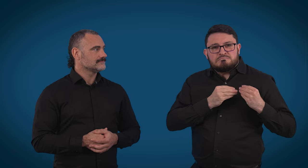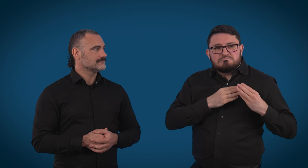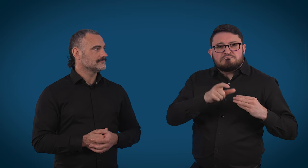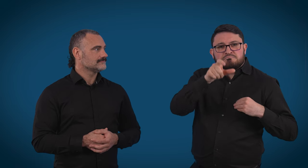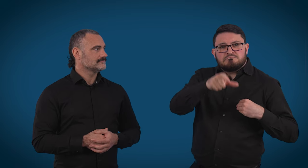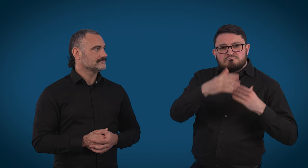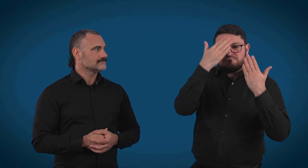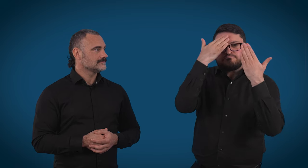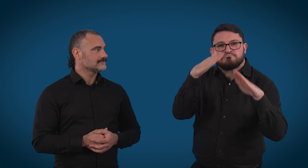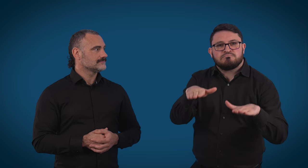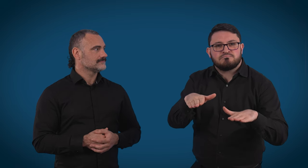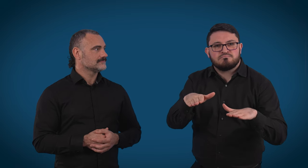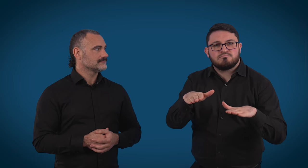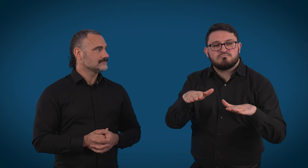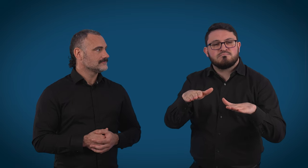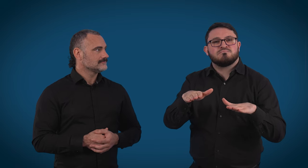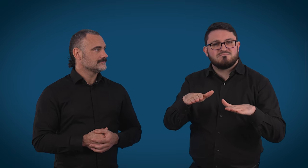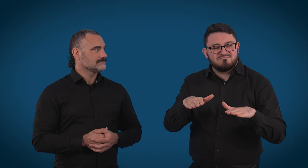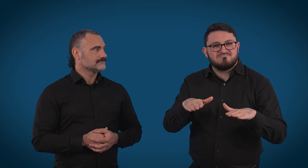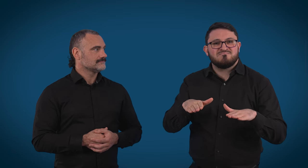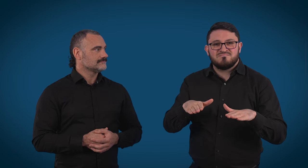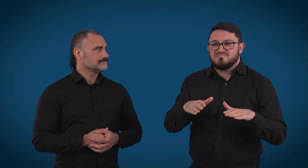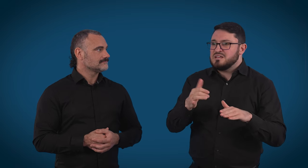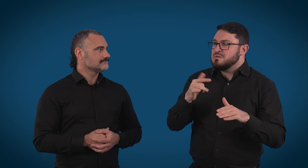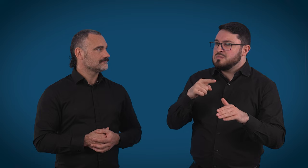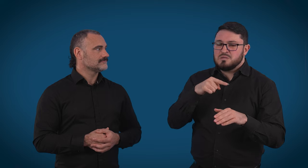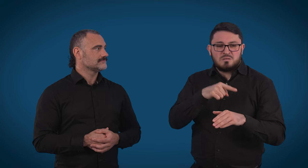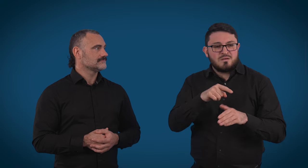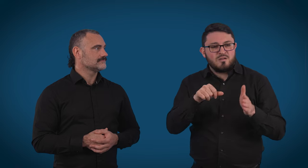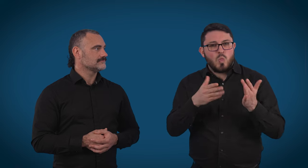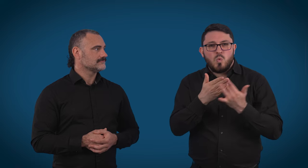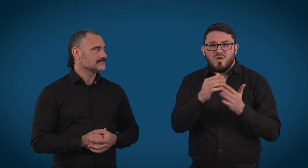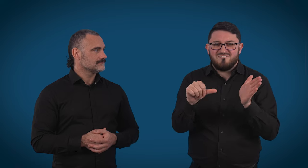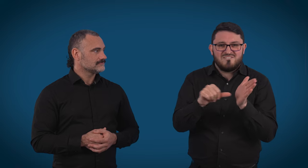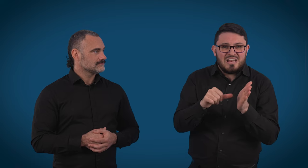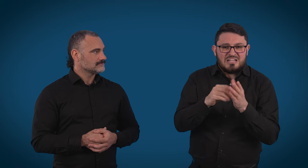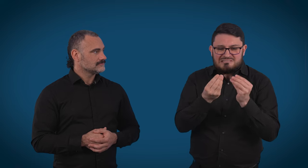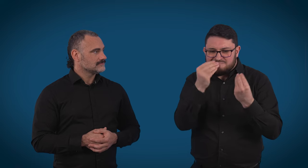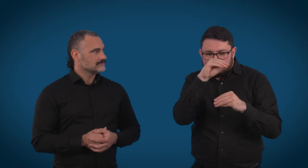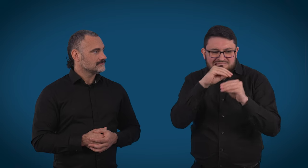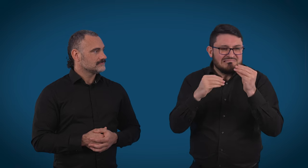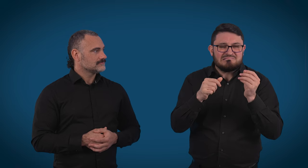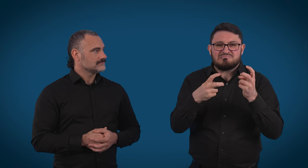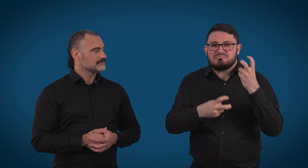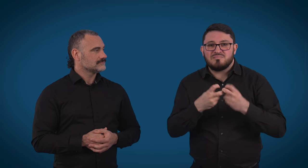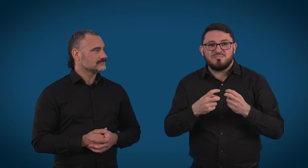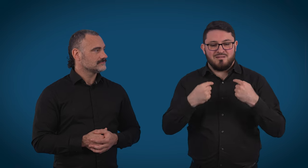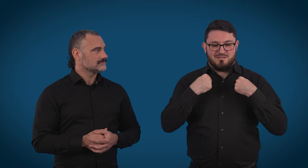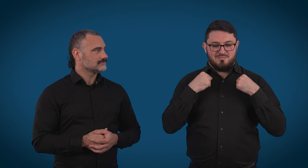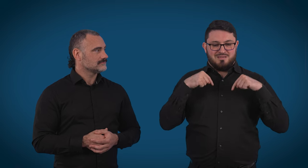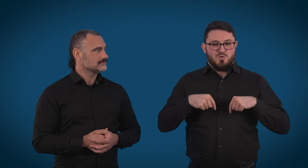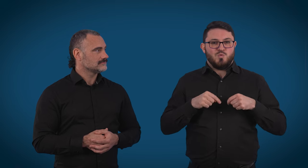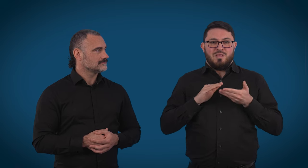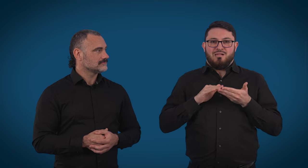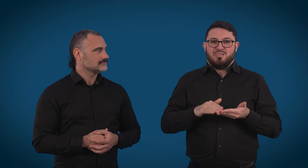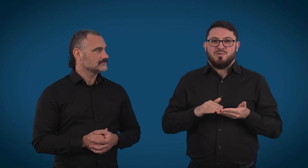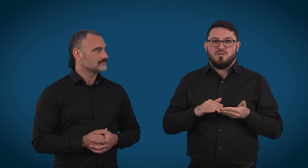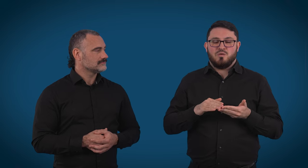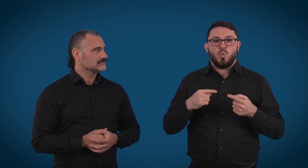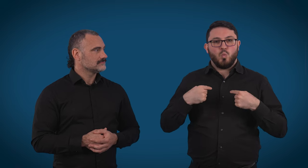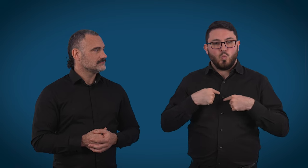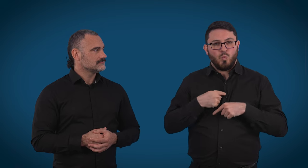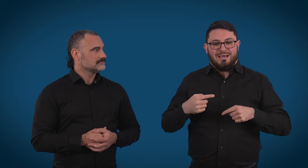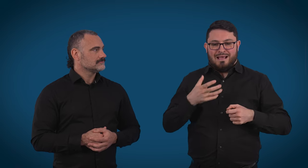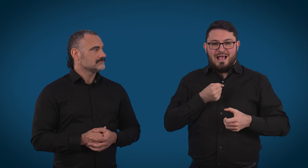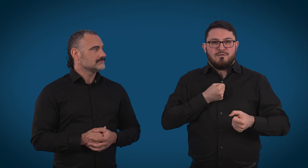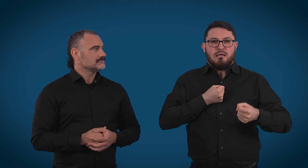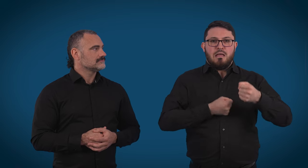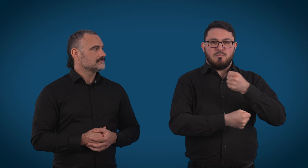away, or there might be financial issues, but we're there to help. And, you know, we are very